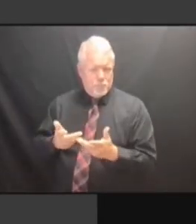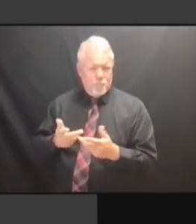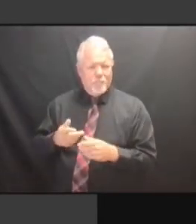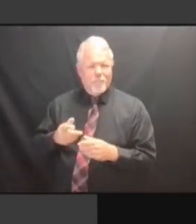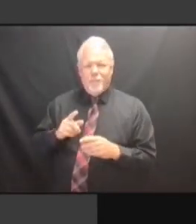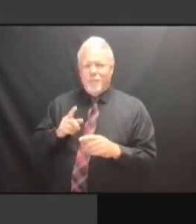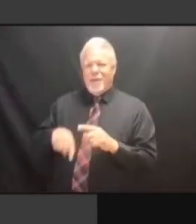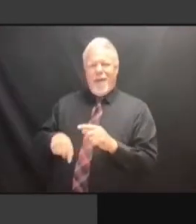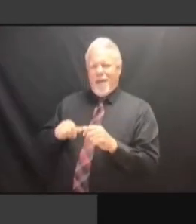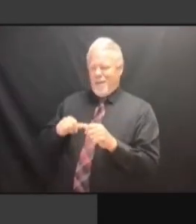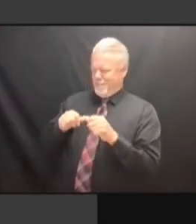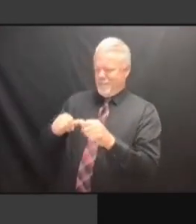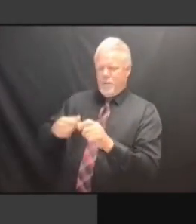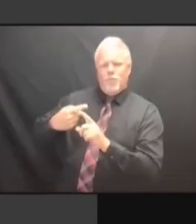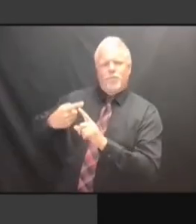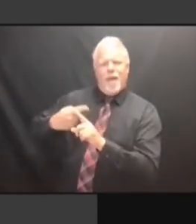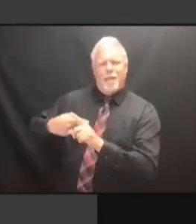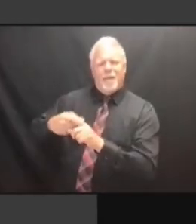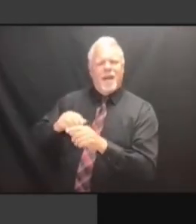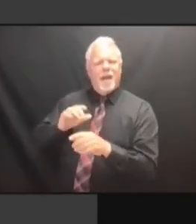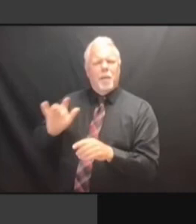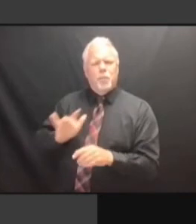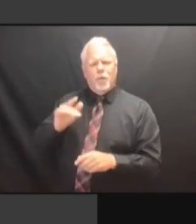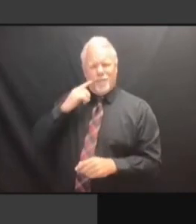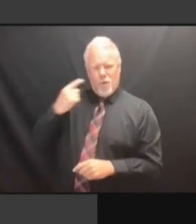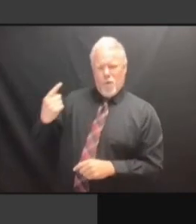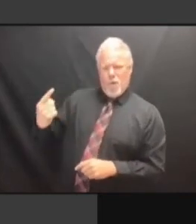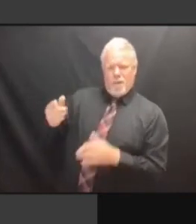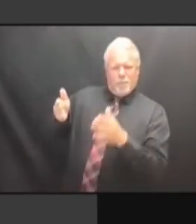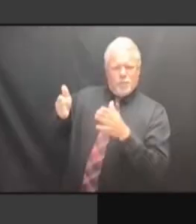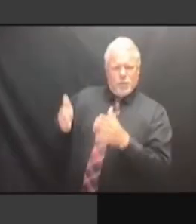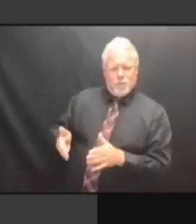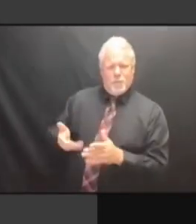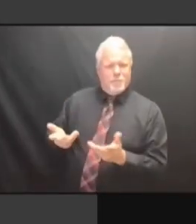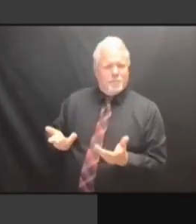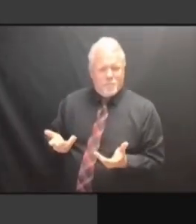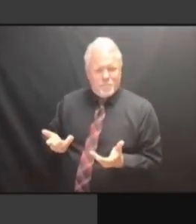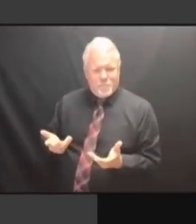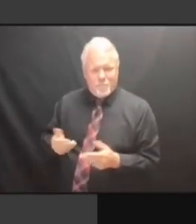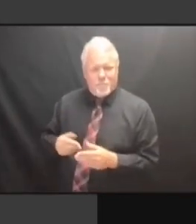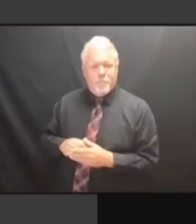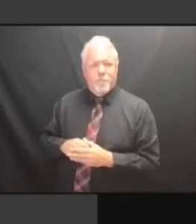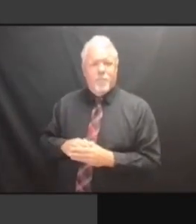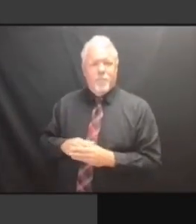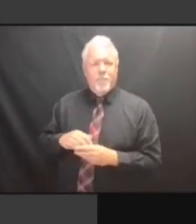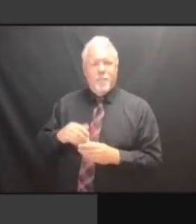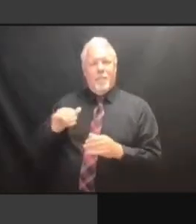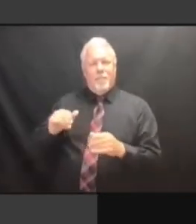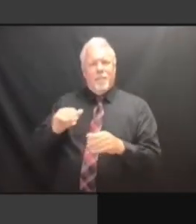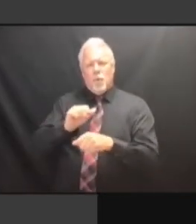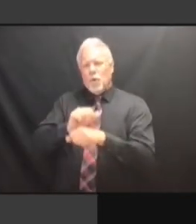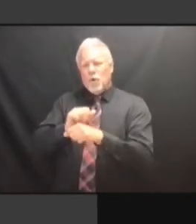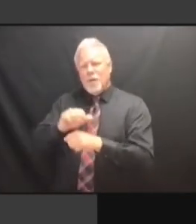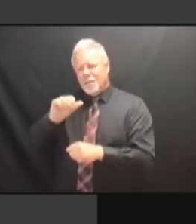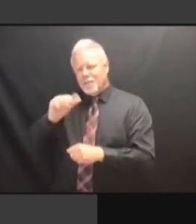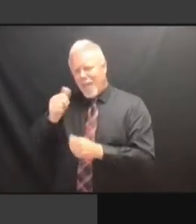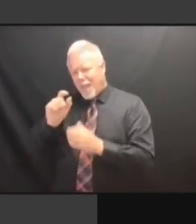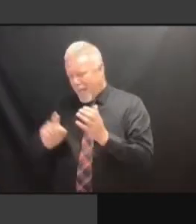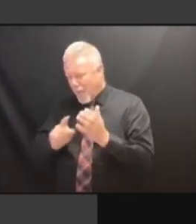IT COULD BE A WORKSTATION FOR FIVE OF THEM WHO WORK THAT WAY FIVE OF THEM WHO WORK THAT WAY FIVE OF THEM WHO WORK THAT WAY AND FIVE OF THEM WHO WORK THAT WAY AND JUST FIVE OF THEM WHO WORK THAT WAY AND JUST DOVETAIL FIVE OF THEM WHO WORK THAT WAY AND JUST DOVETAIL AROUND FIVE OF THEM WHO WORK THAT WAY AND JUST DOVETAIL AROUND THEM. AND JUST DOVETAIL AROUND THEM. AND JUST DOVETAIL AROUND THEM. YOU AND JUST DOVETAIL AROUND THEM. YOU CAN'T AND JUST DOVETAIL AROUND THEM. YOU CAN'T SAY AND JUST DOVETAIL AROUND THEM. YOU CAN'T SAY TO AND JUST DOVETAIL AROUND THEM. YOU CAN'T SAY TO ME, AND JUST DOVETAIL AROUND THEM. YOU CAN'T SAY TO ME, WELL, AND JUST DOVETAIL AROUND THEM. YOU CAN'T SAY TO ME, WELL, THE YOU CAN'T SAY TO ME, WELL, THE YOU CAN'T SAY TO ME, WELL, THE LAW YOU CAN'T SAY TO ME, WELL, THE LAW SAYS YOU CAN'T SAY TO ME, WELL, THE LAW SAYS WE YOU CAN'T SAY TO ME, WELL, THE LAW SAYS WE CAN'T YOU CAN'T SAY TO ME, WELL, THE LAW SAYS WE CAN'T DO YOU CAN'T SAY TO ME, WELL, THE LAW SAYS WE CAN'T DO THAT. LAW SAYS WE CAN'T DO THAT. LAW SAYS WE CAN'T DO THAT. WELL, LAW SAYS WE CAN'T DO THAT. WELL, THEN LAW SAYS WE CAN'T DO THAT. WELL, THEN YOU LAW SAYS WE CAN'T DO THAT. WELL, THEN YOU GO LAW SAYS WE CAN'T DO THAT. WELL, THEN YOU GO TALK LAW SAYS WE CAN'T DO THAT. WELL, THEN YOU GO TALK TO LAW SAYS WE CAN'T DO THAT. WELL, THEN YOU GO TALK TO SOME WELL, THEN YOU GO TALK TO SOME WELL, THEN YOU GO TALK TO SOME OF WELL, THEN YOU GO TALK TO SOME OF THE